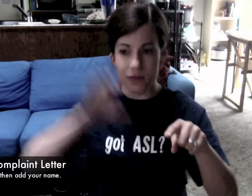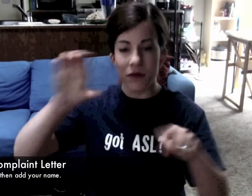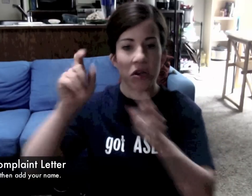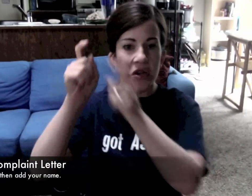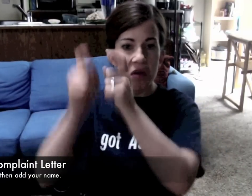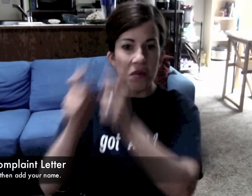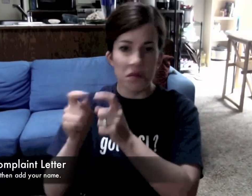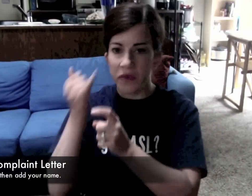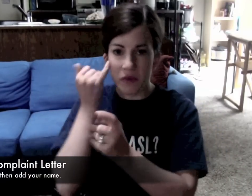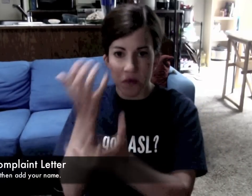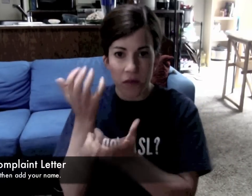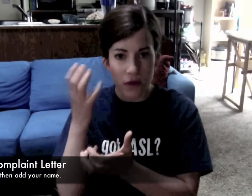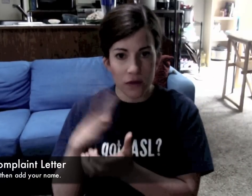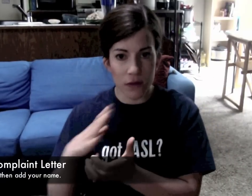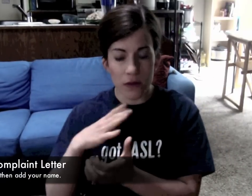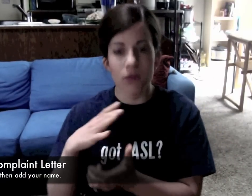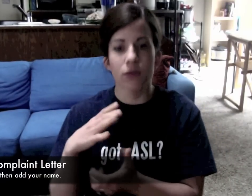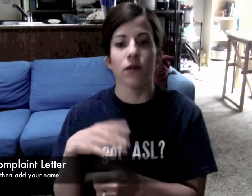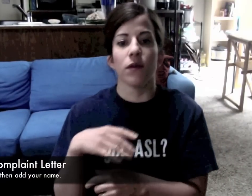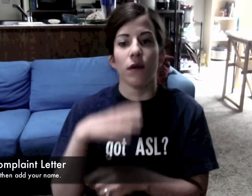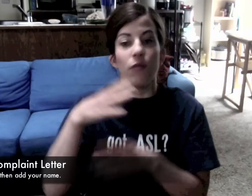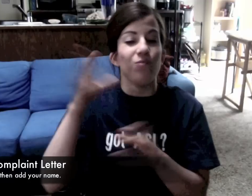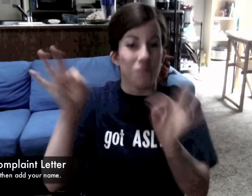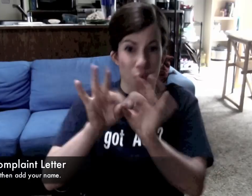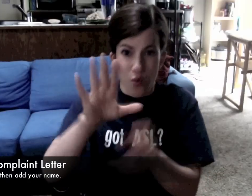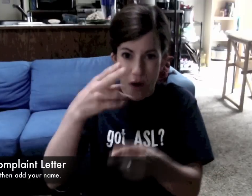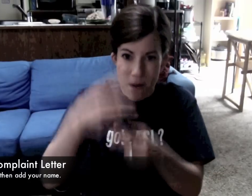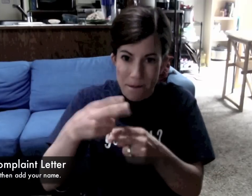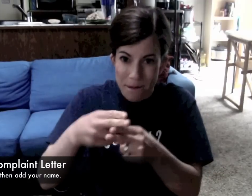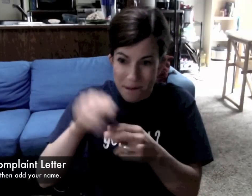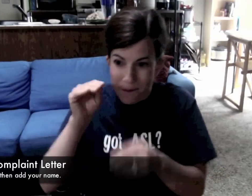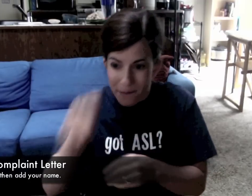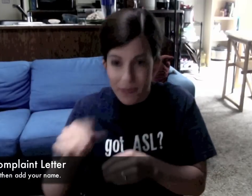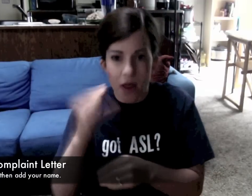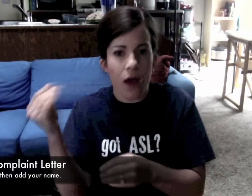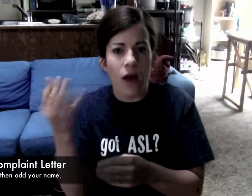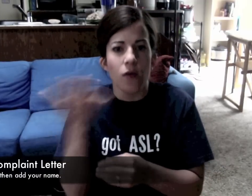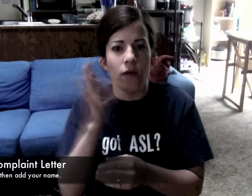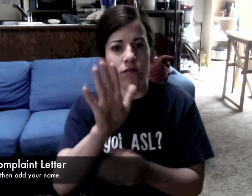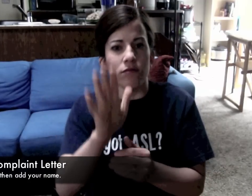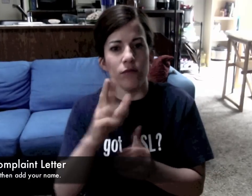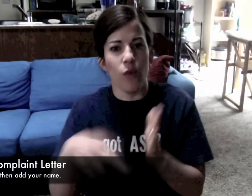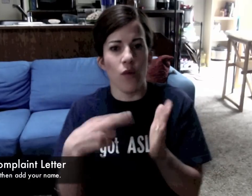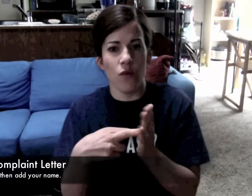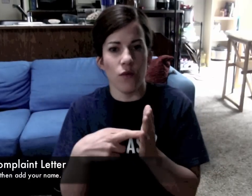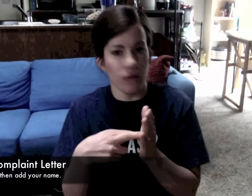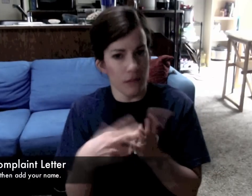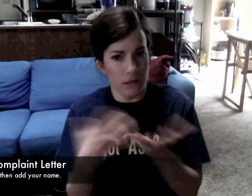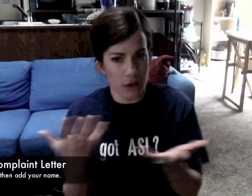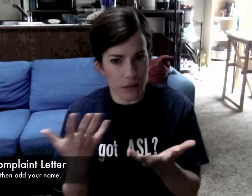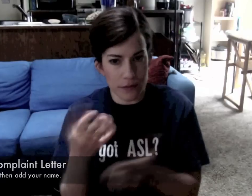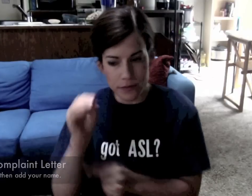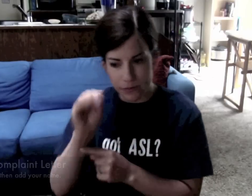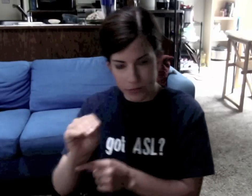You can edit the letter to make it your own. Most importantly, please put your name and what is your role in the ASL Community.